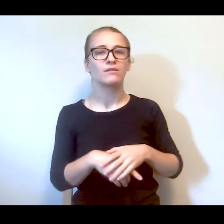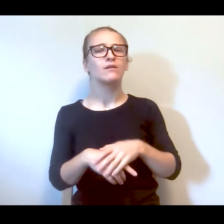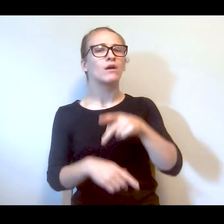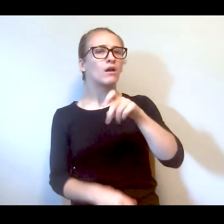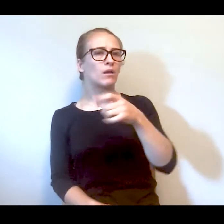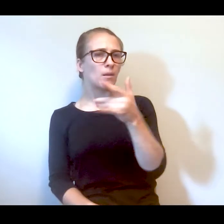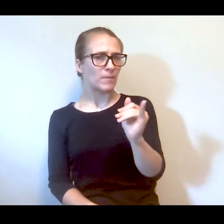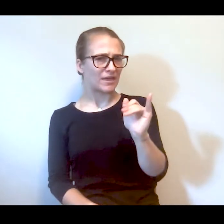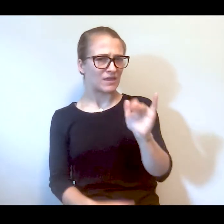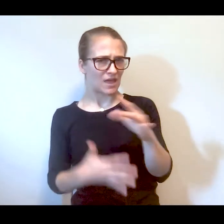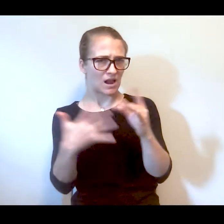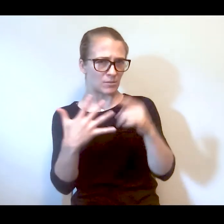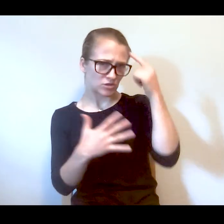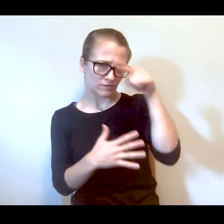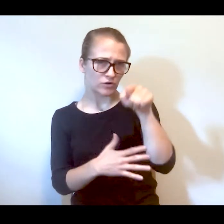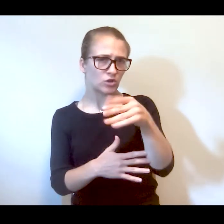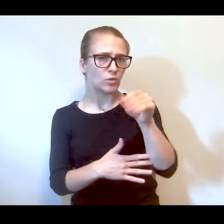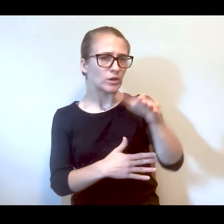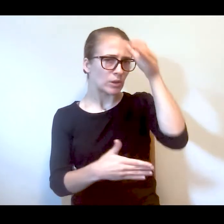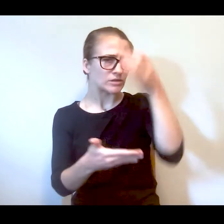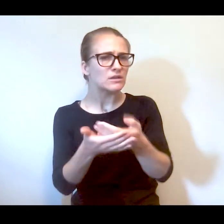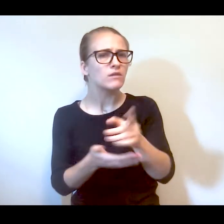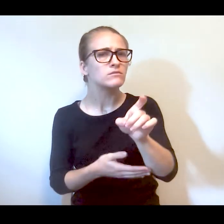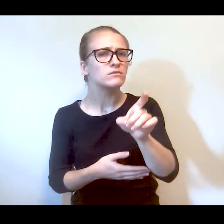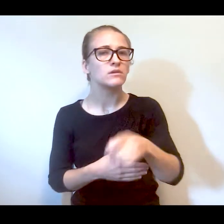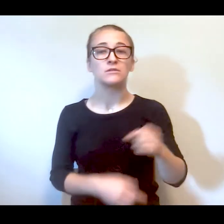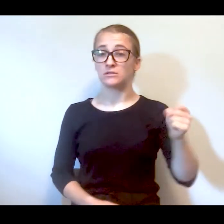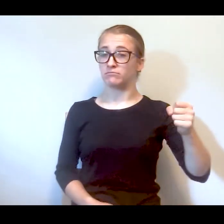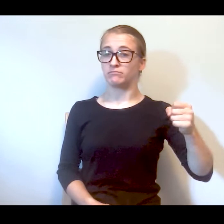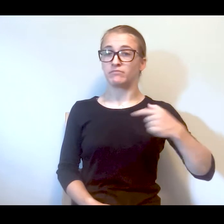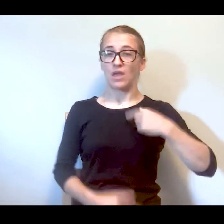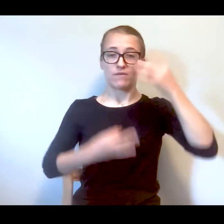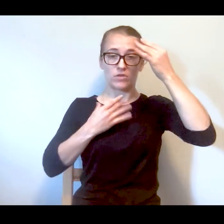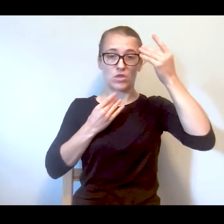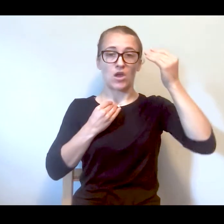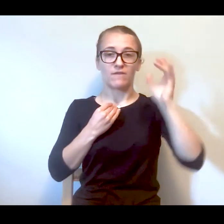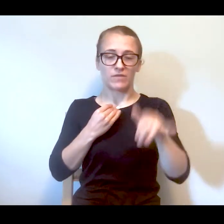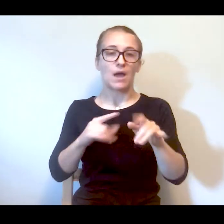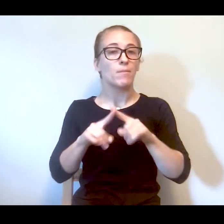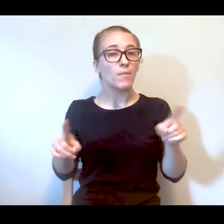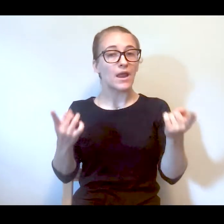Has that ever been an option for you and your son, Peggy? Yes, I've thought of respite but when you